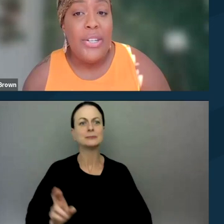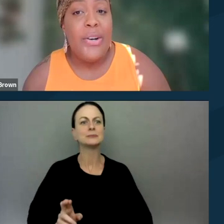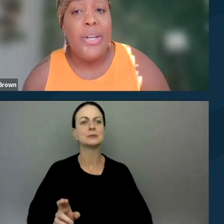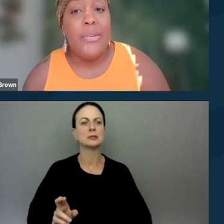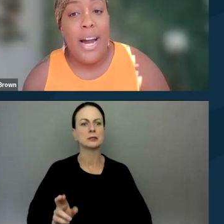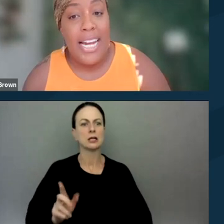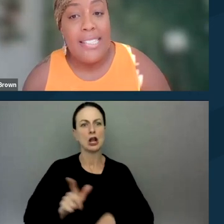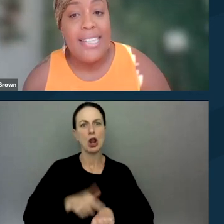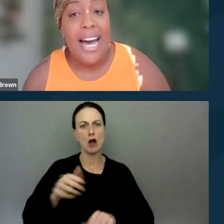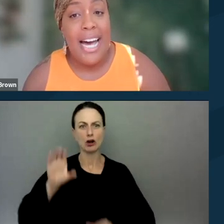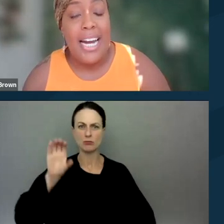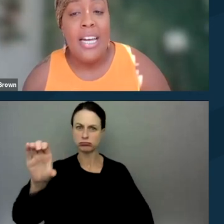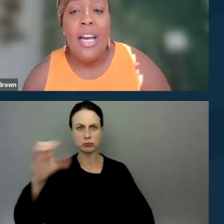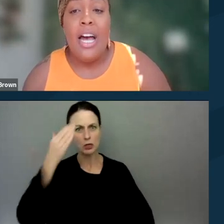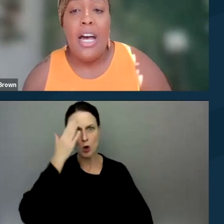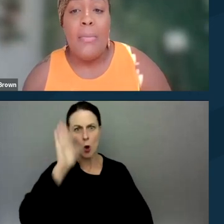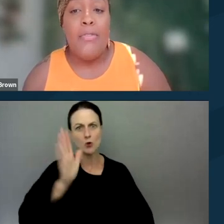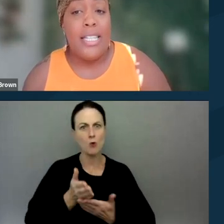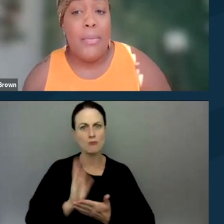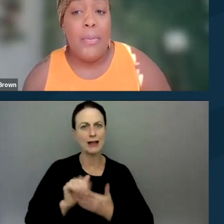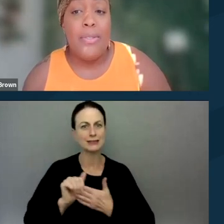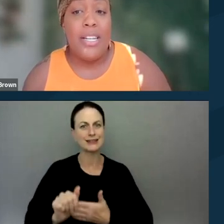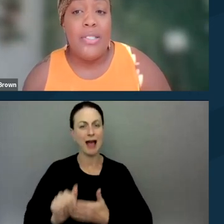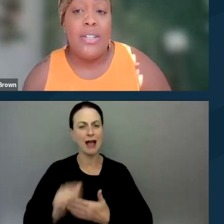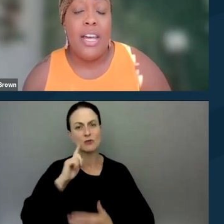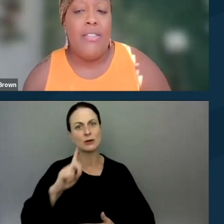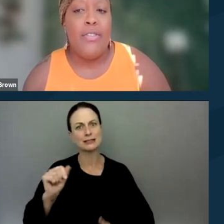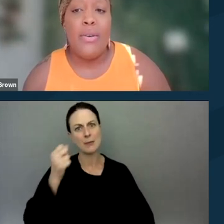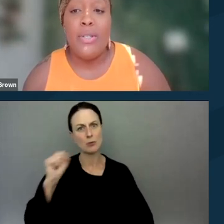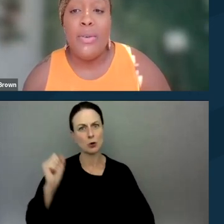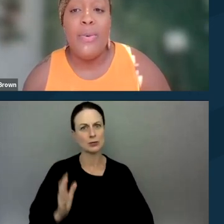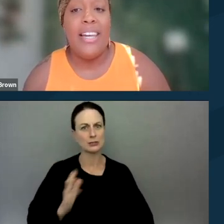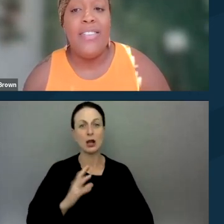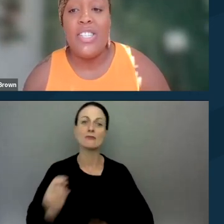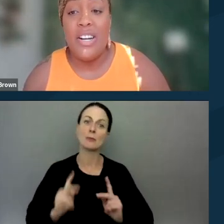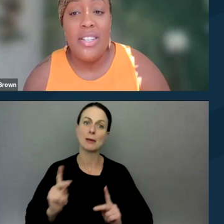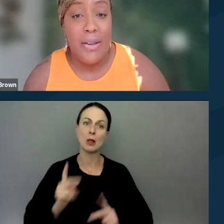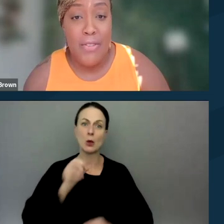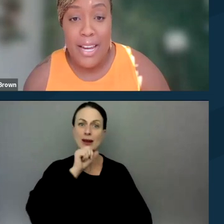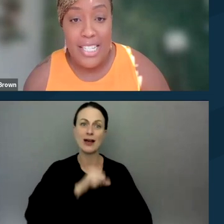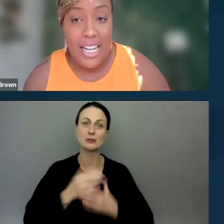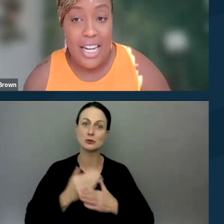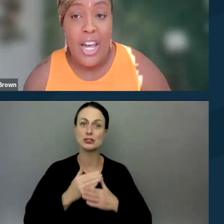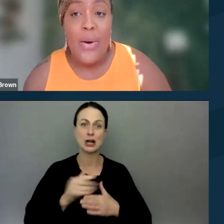Know Your Rights Guide for Disabled Protestors. And for folks who would love to share this information,